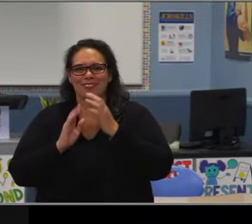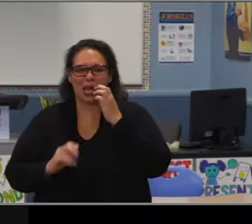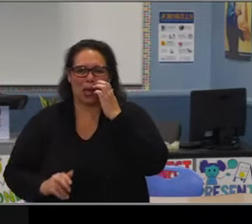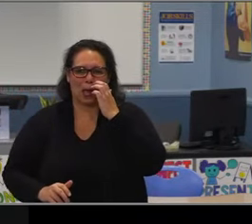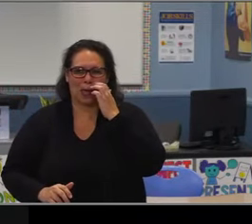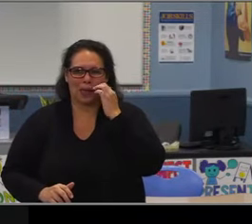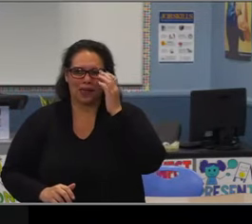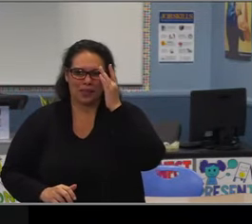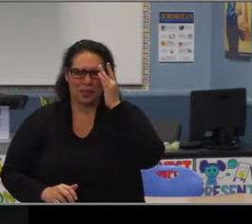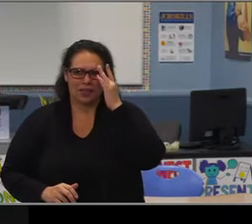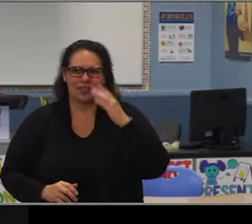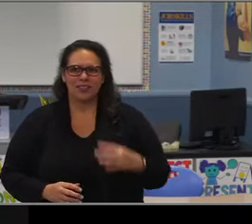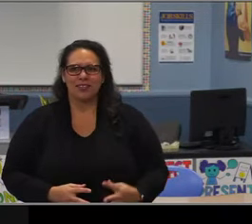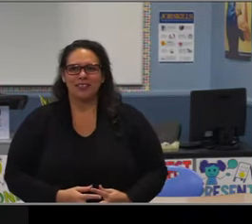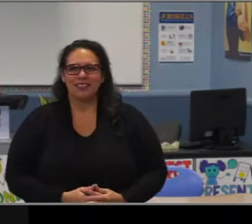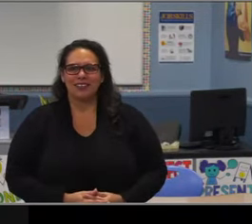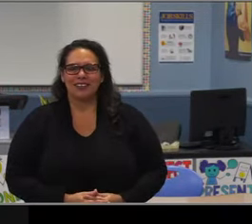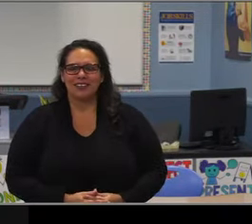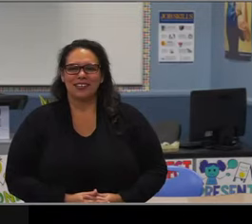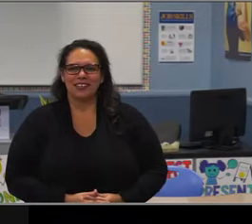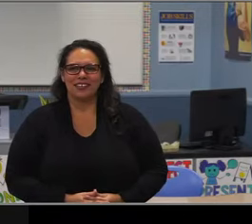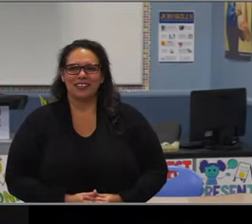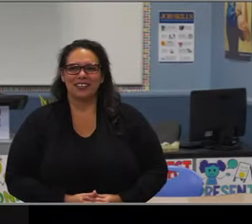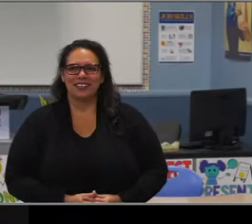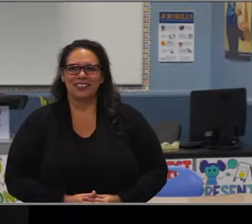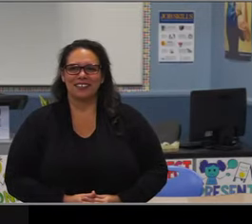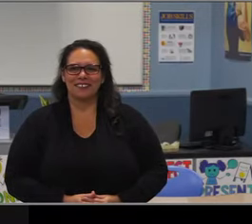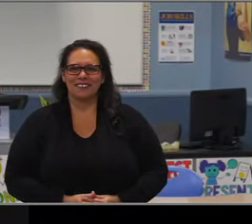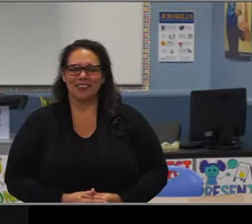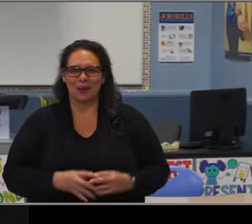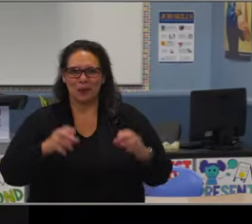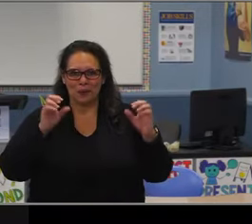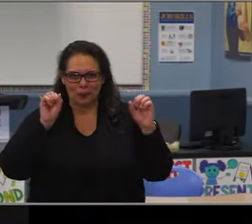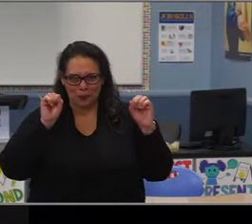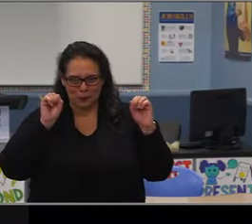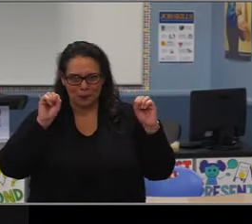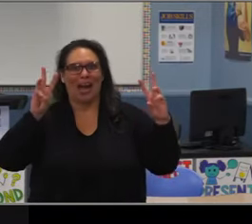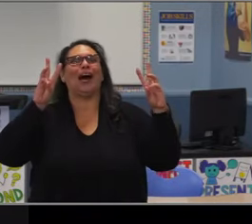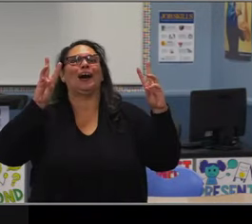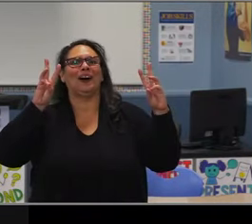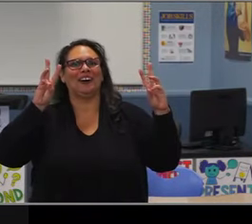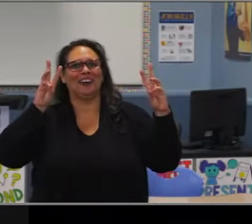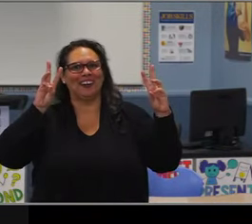Jon, congratulations. You have been an inspiration to us all